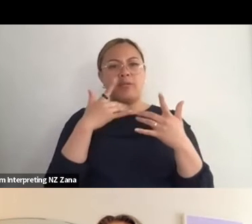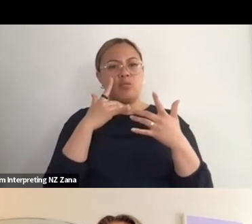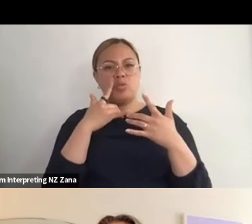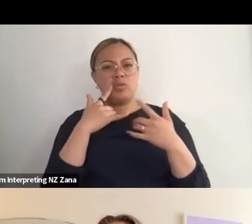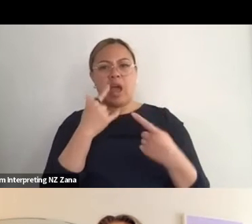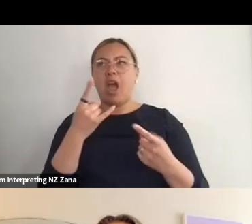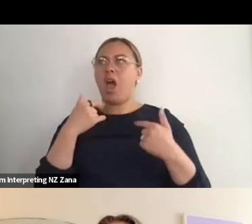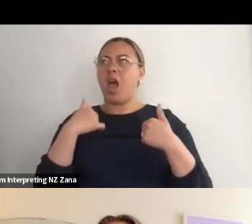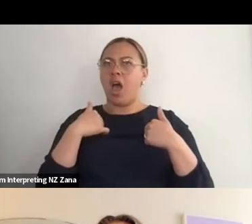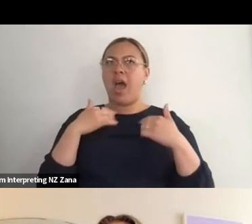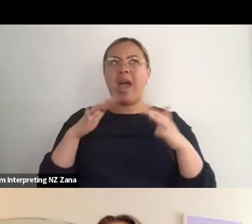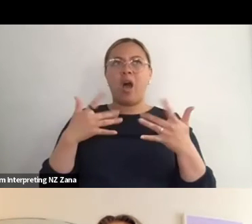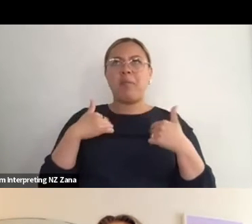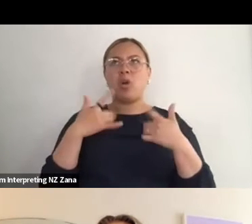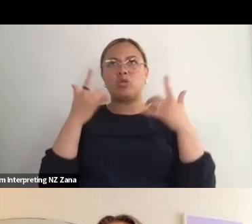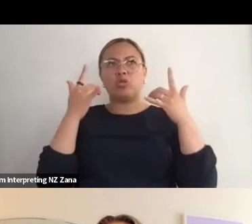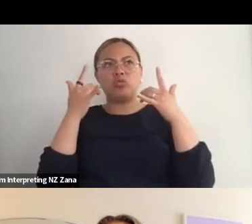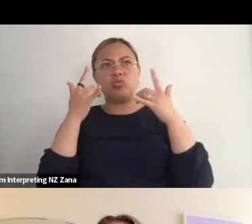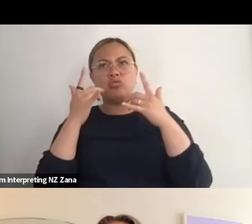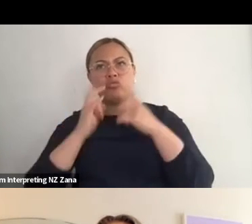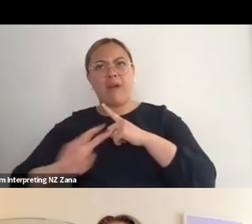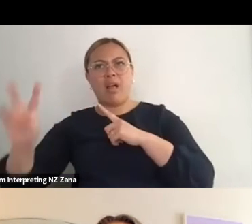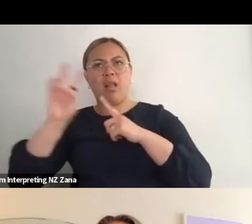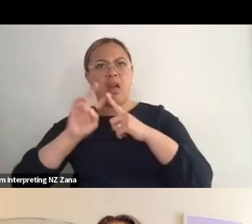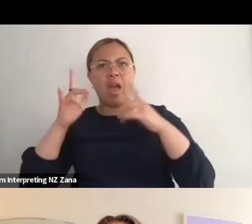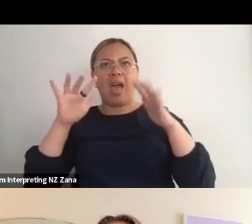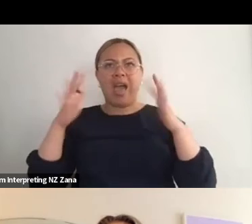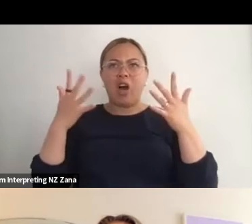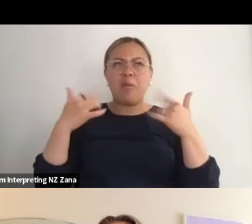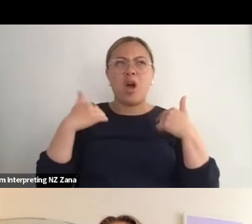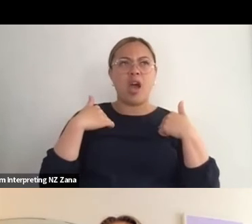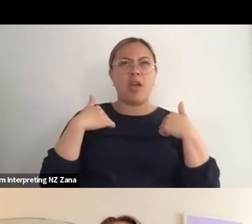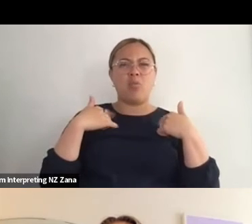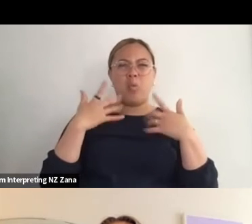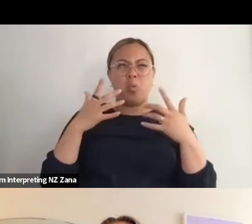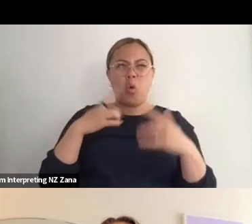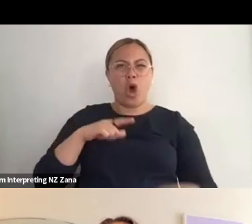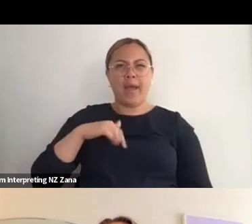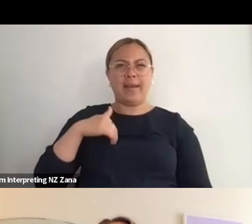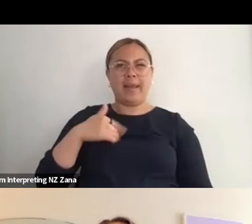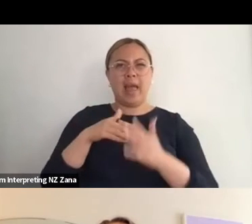justify that I need - when I need assistance or why I want a bath in my room or anything.